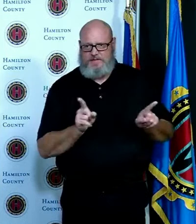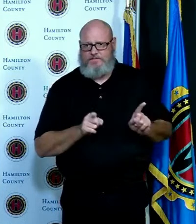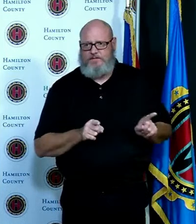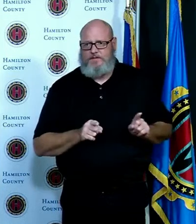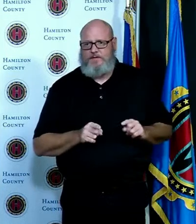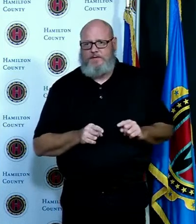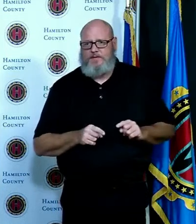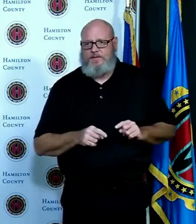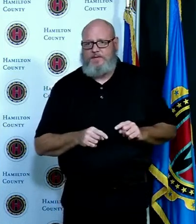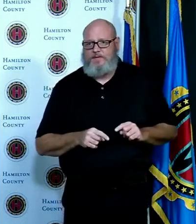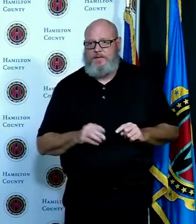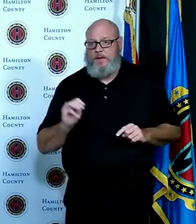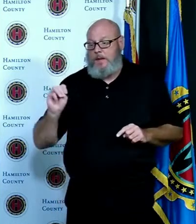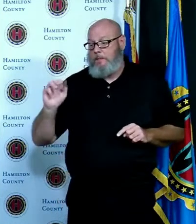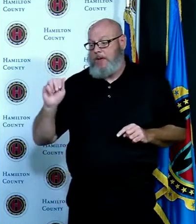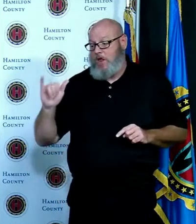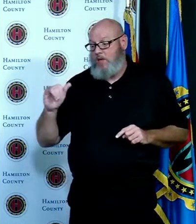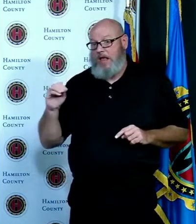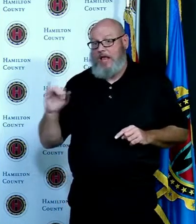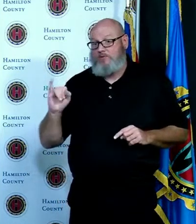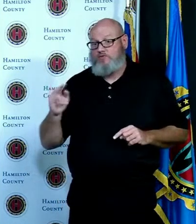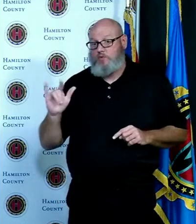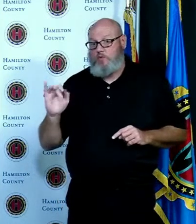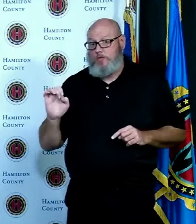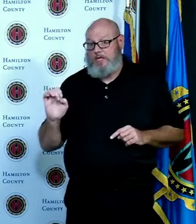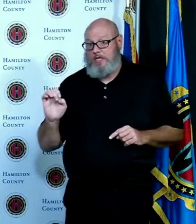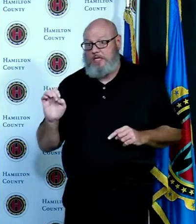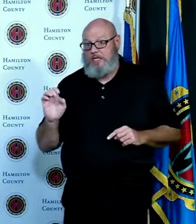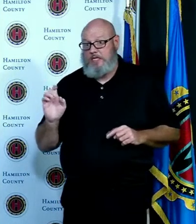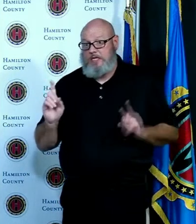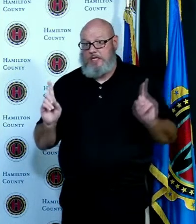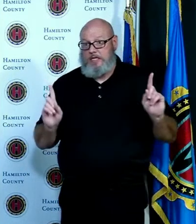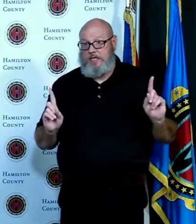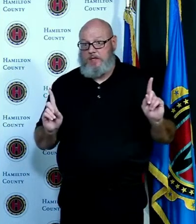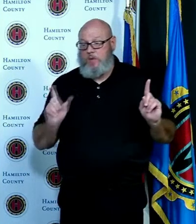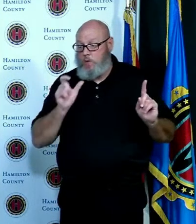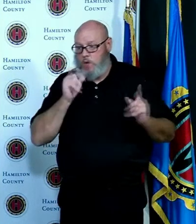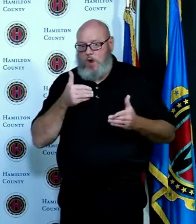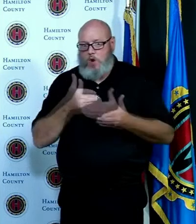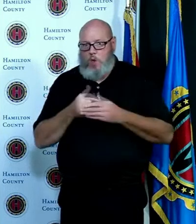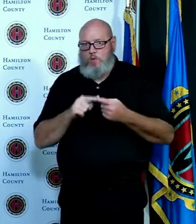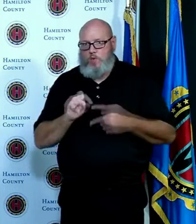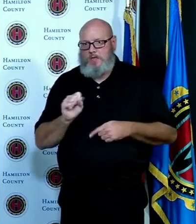well remember they were exposed to Sam but their families were not close to Sam so their families